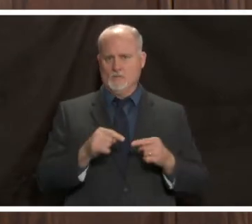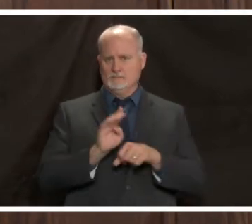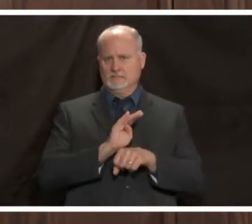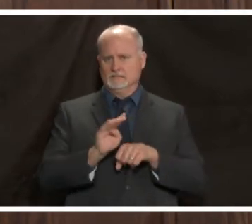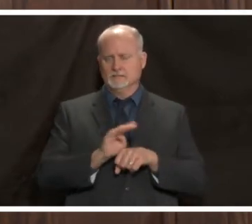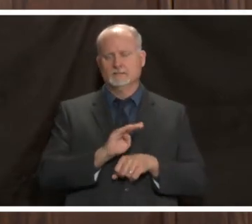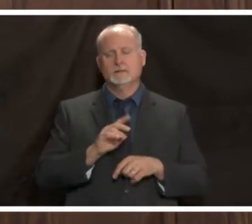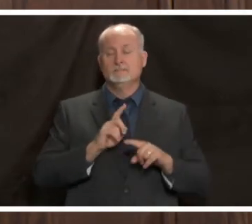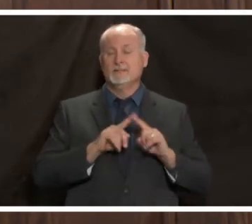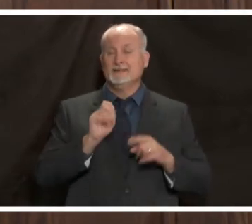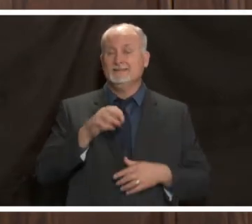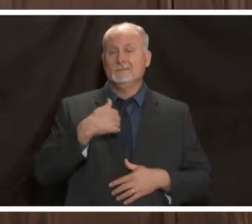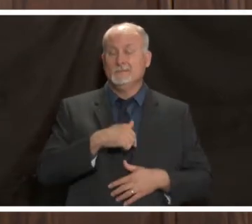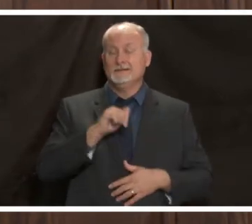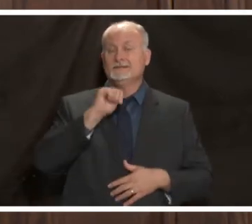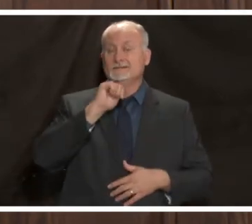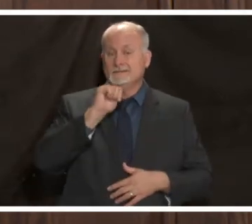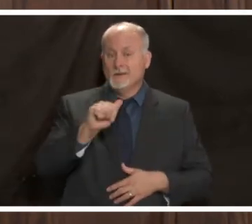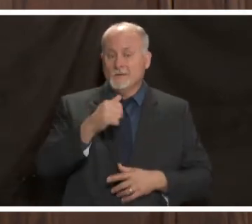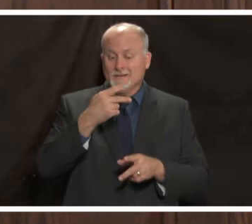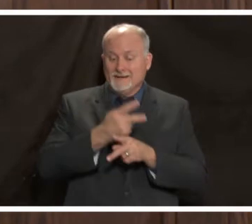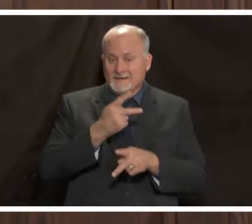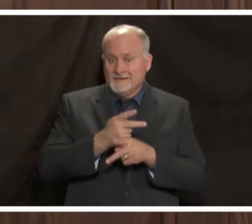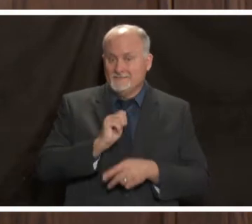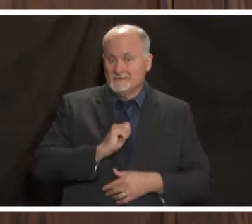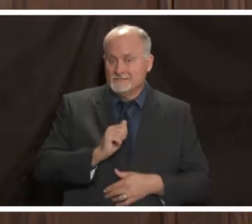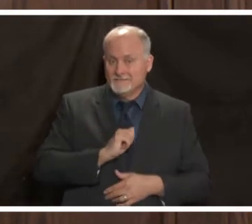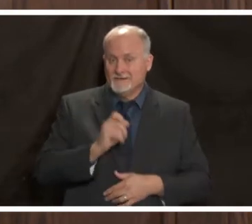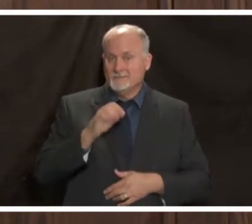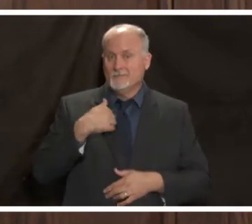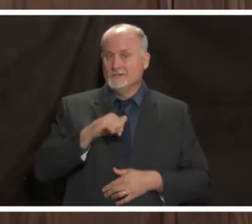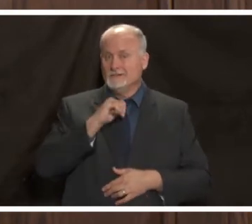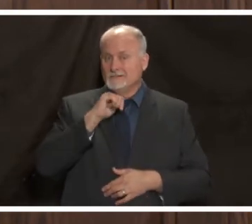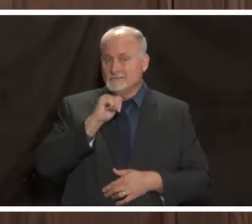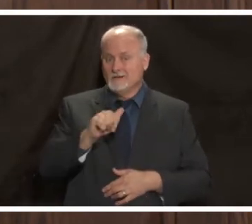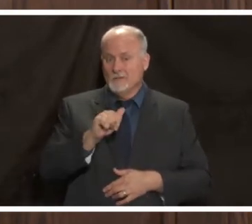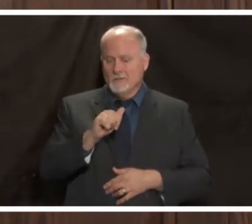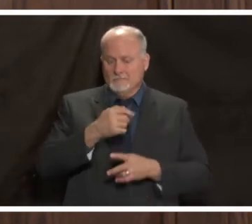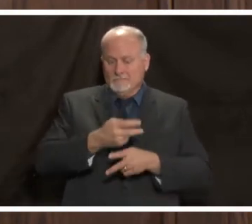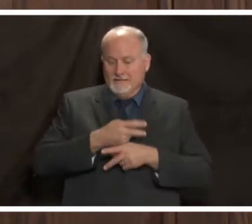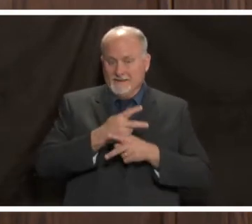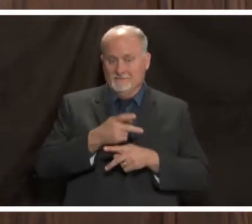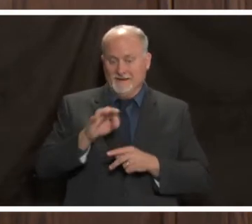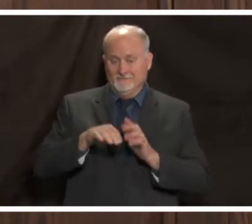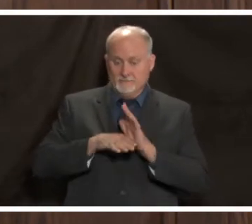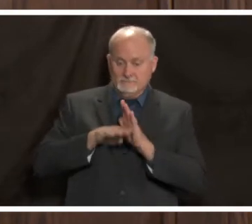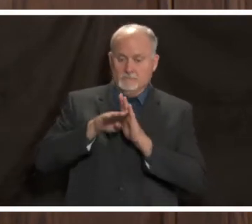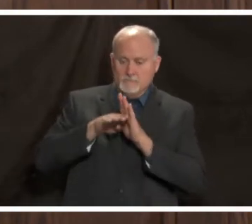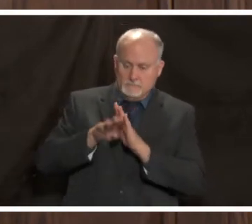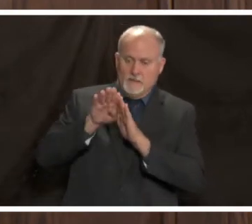if we don't take care of ourselves and the cases spike and then spike on top of that